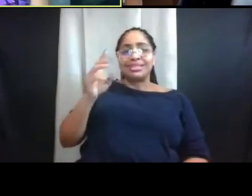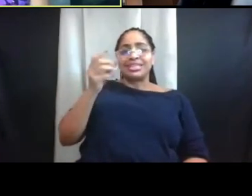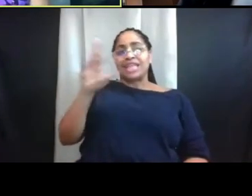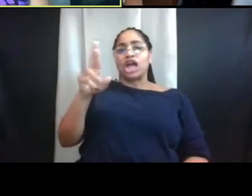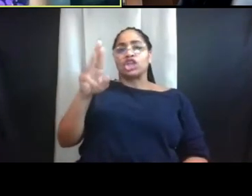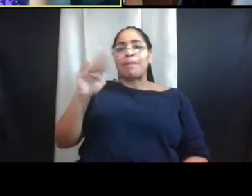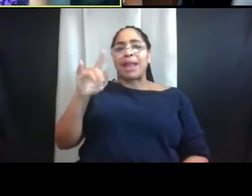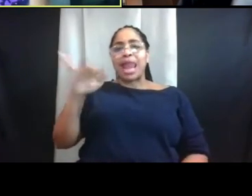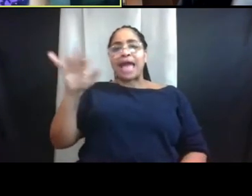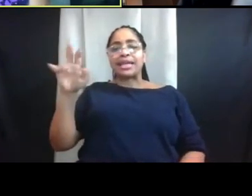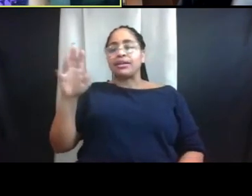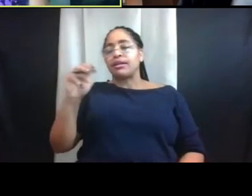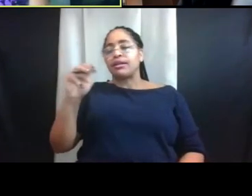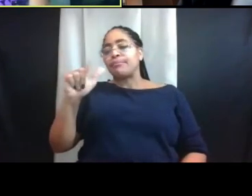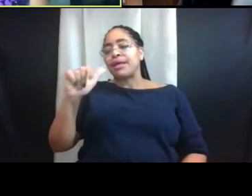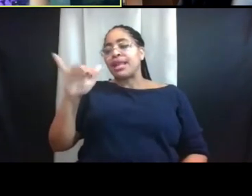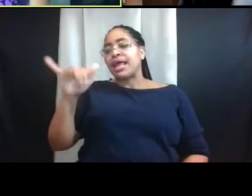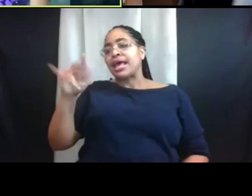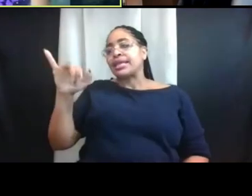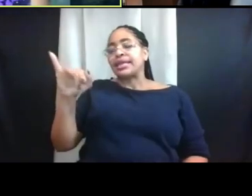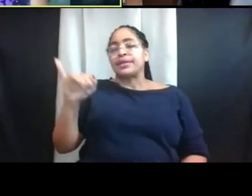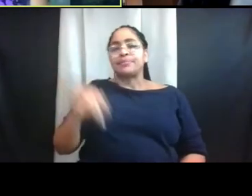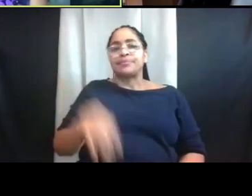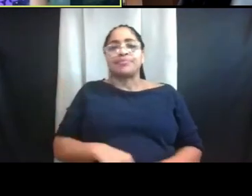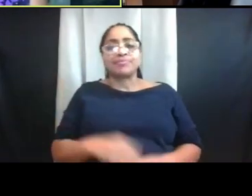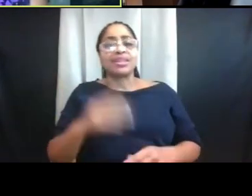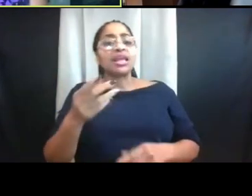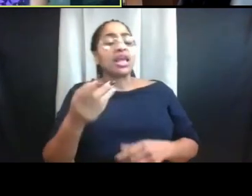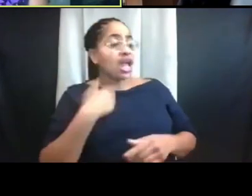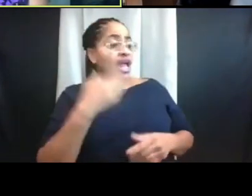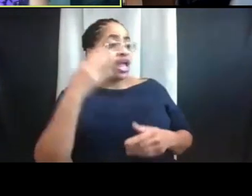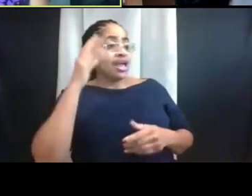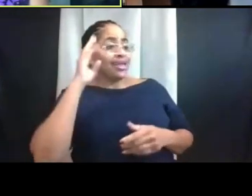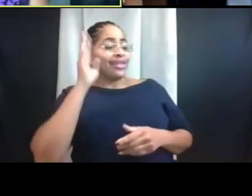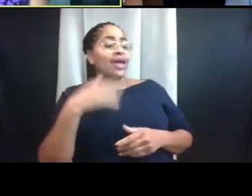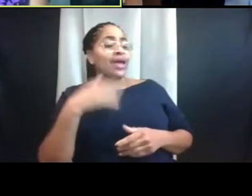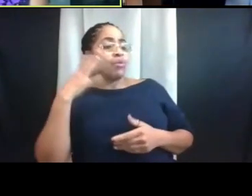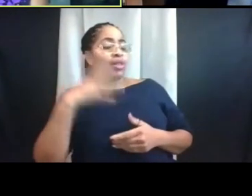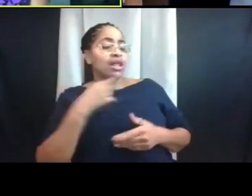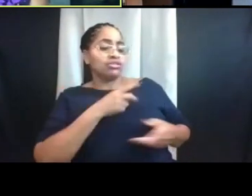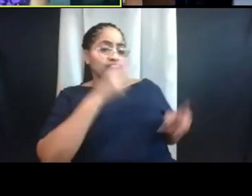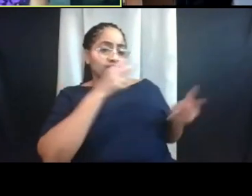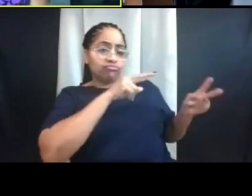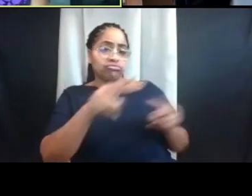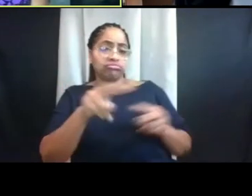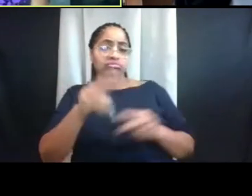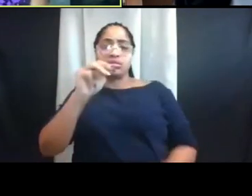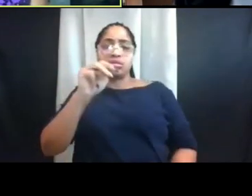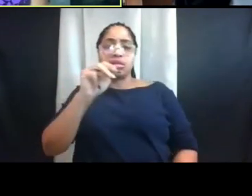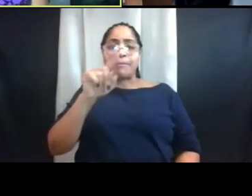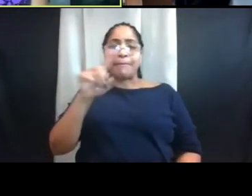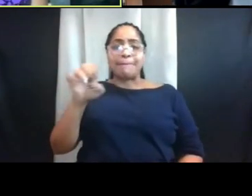I will refer everyone to the Maize and Blueprint site for the latest information regarding COVID on campus